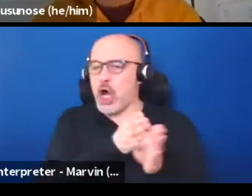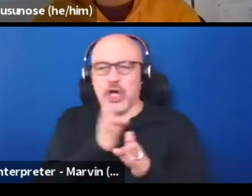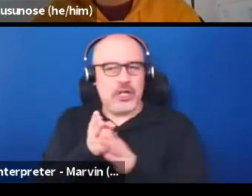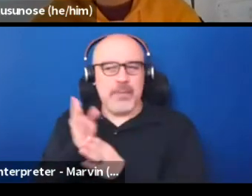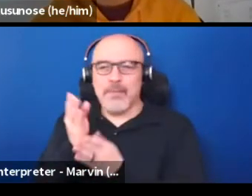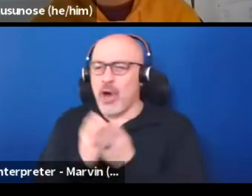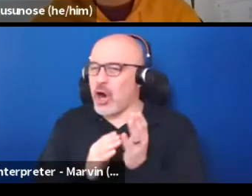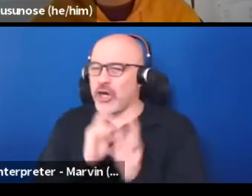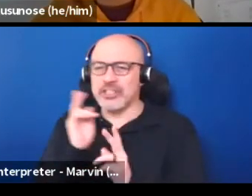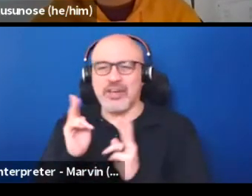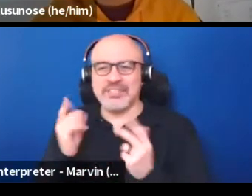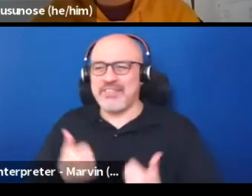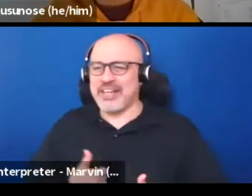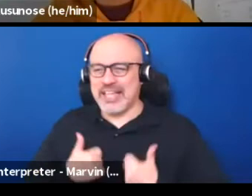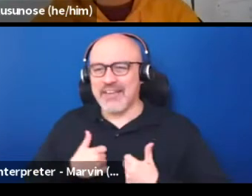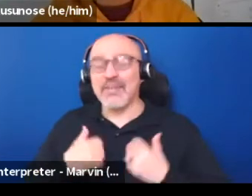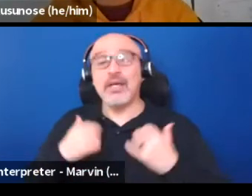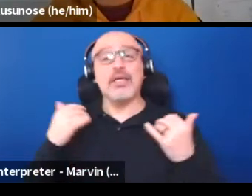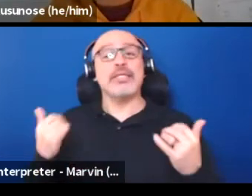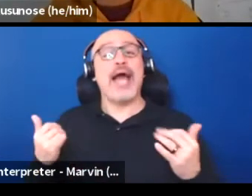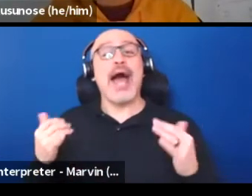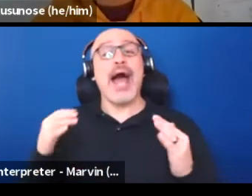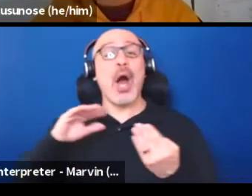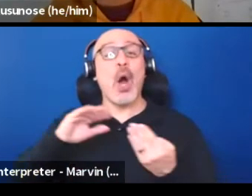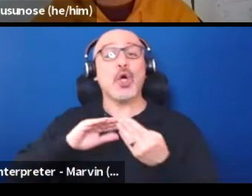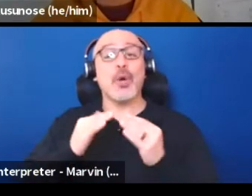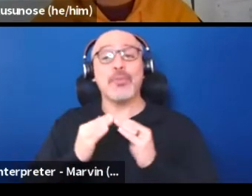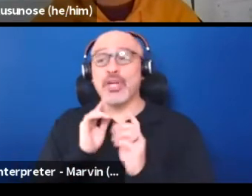So we're transitioning to a community conversation portion of the event.